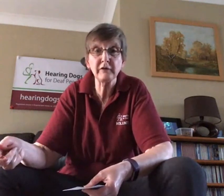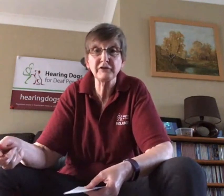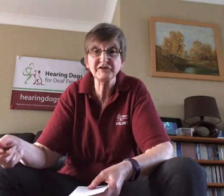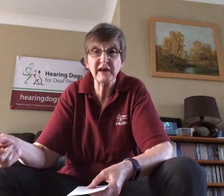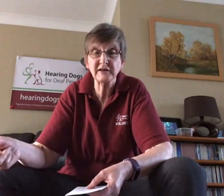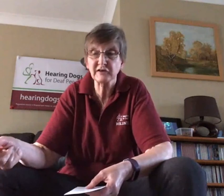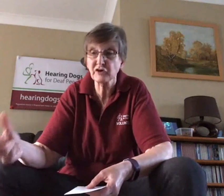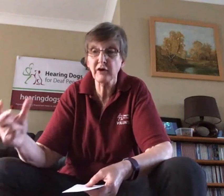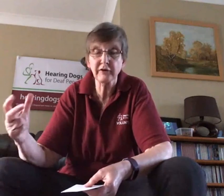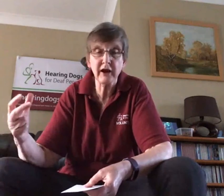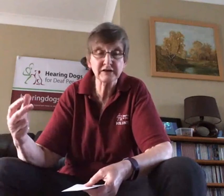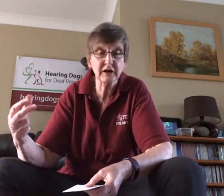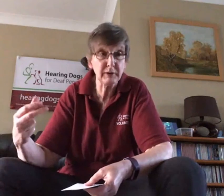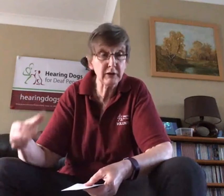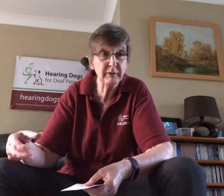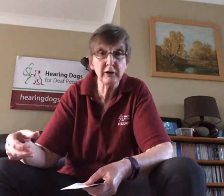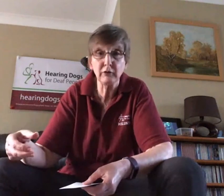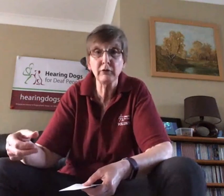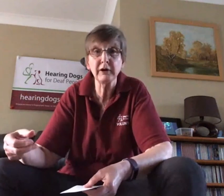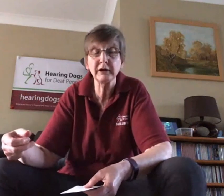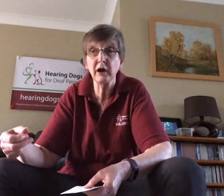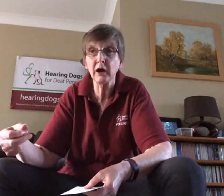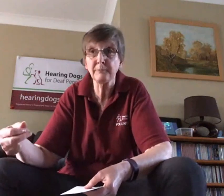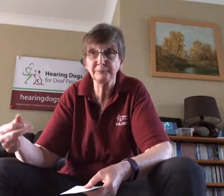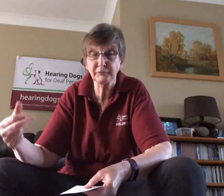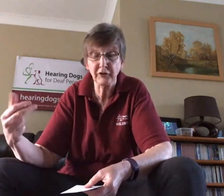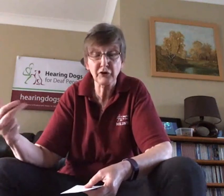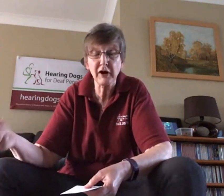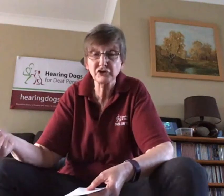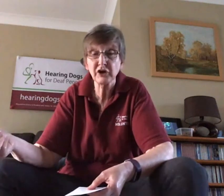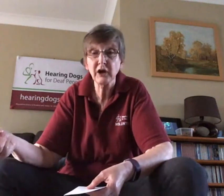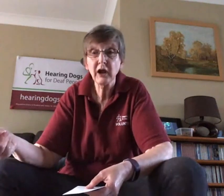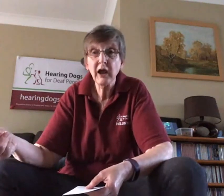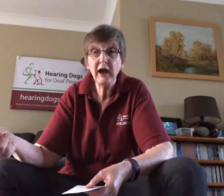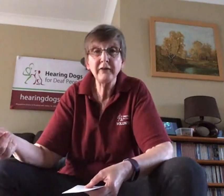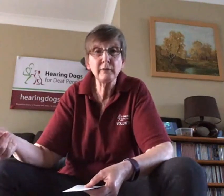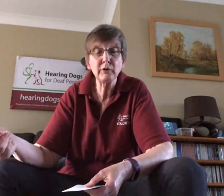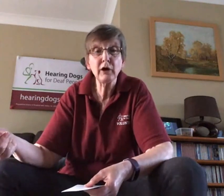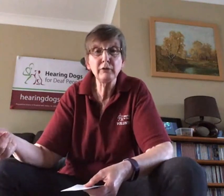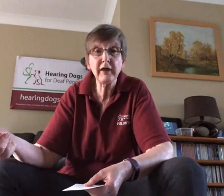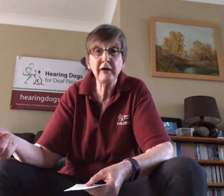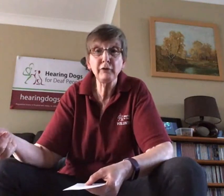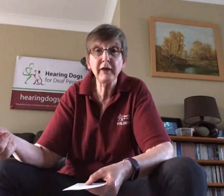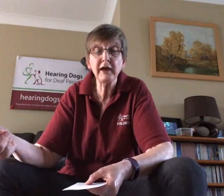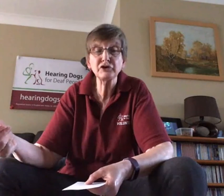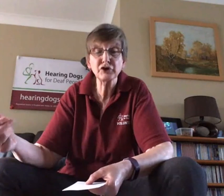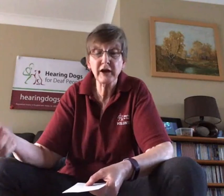the centres either at Bielby or at The Grange and they will go there for their training.